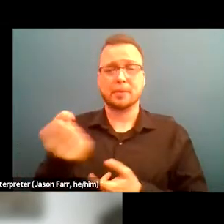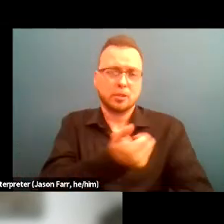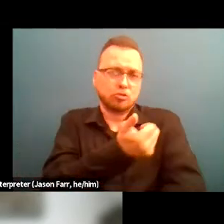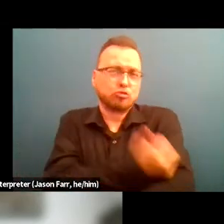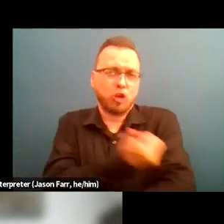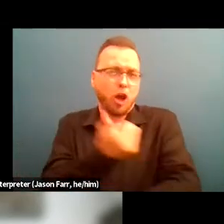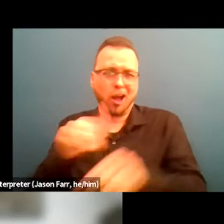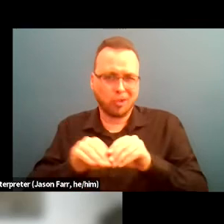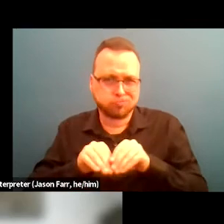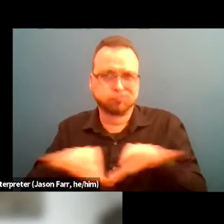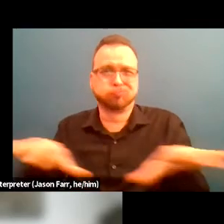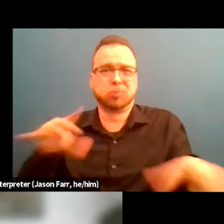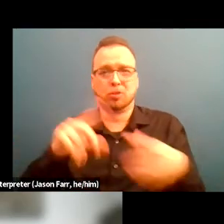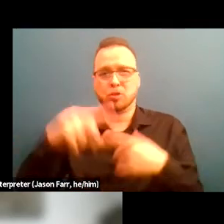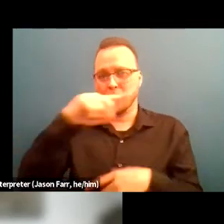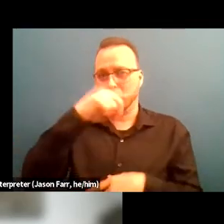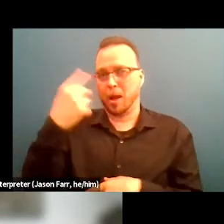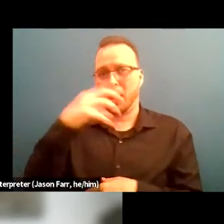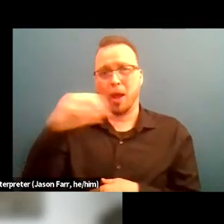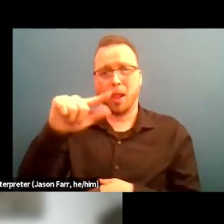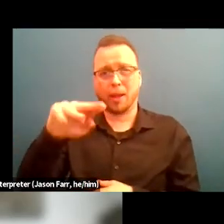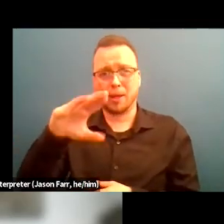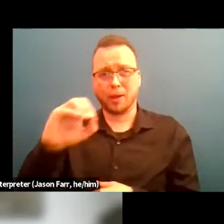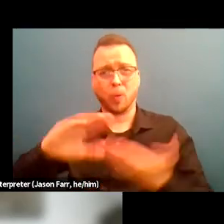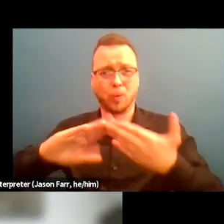and flooded into the black and Latino communities.